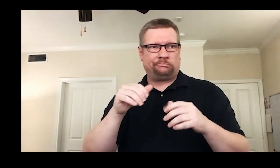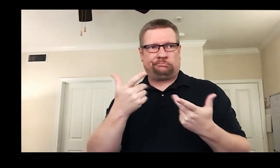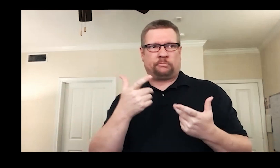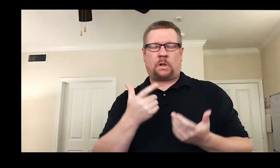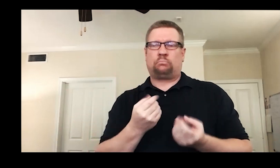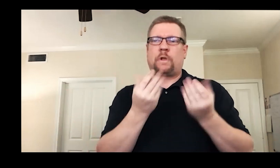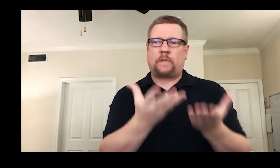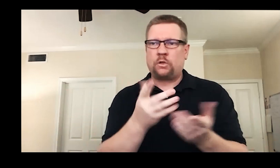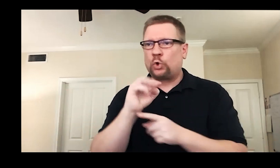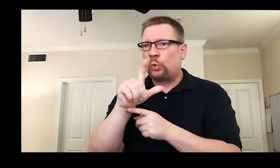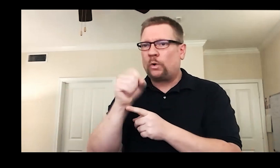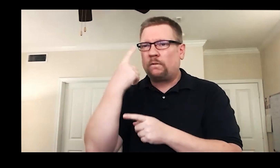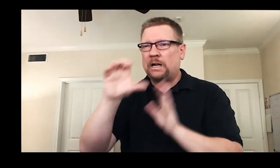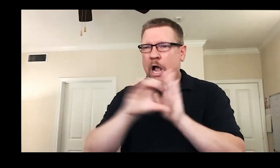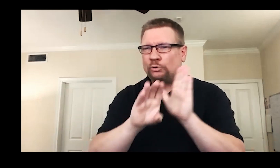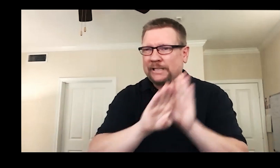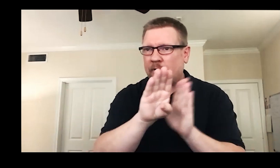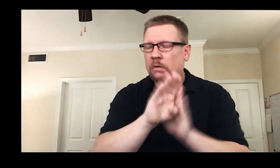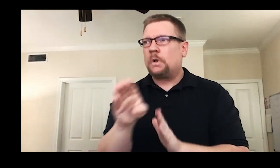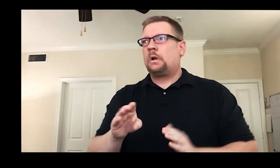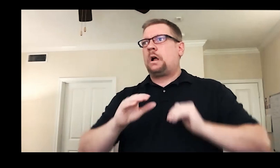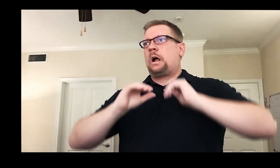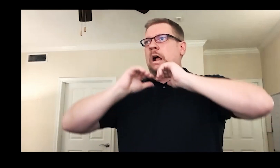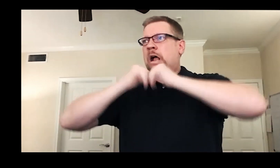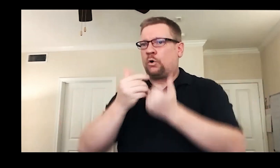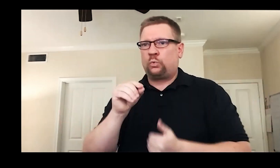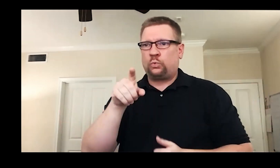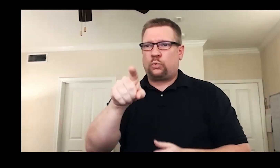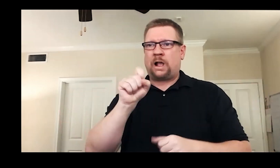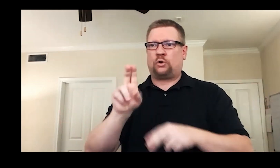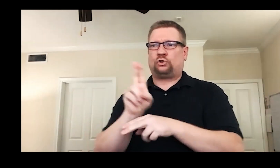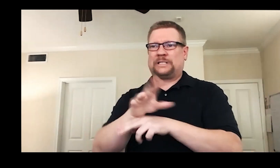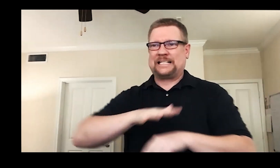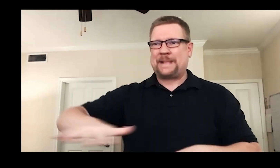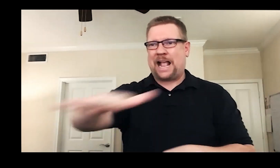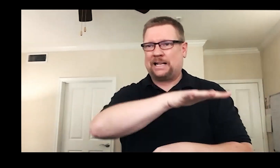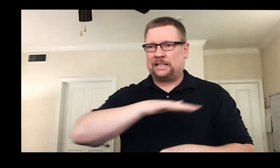when directing. A good director knows how to work with actors, knows how to provide tools